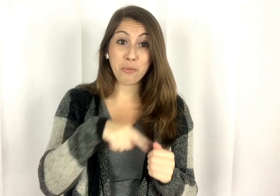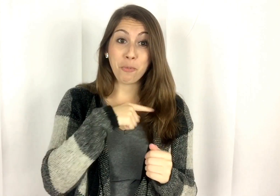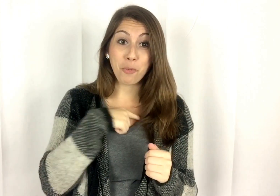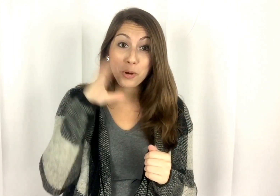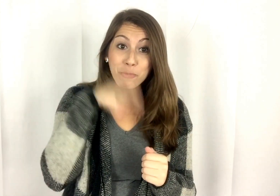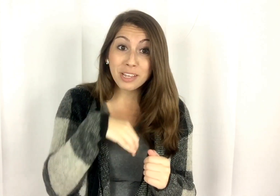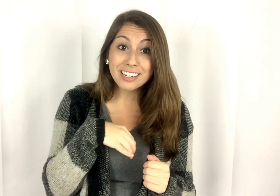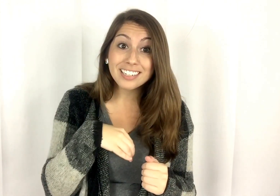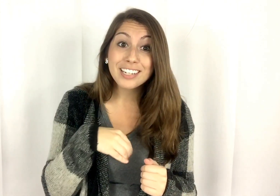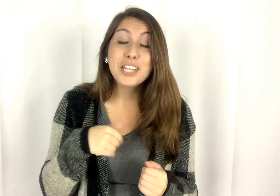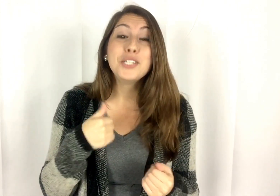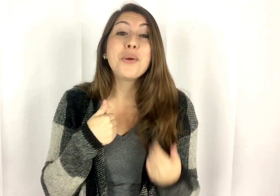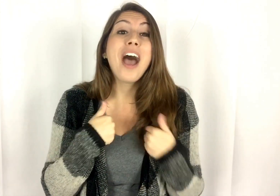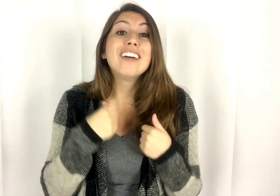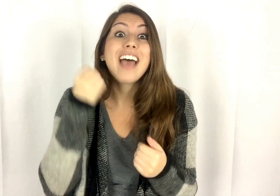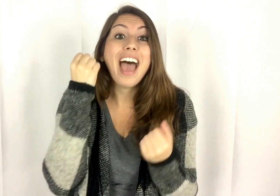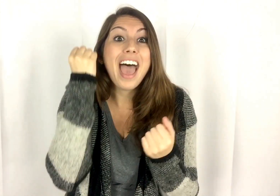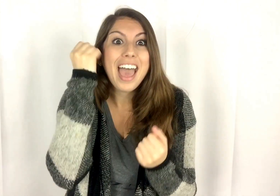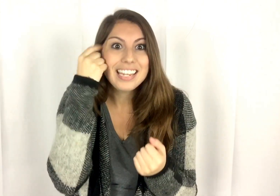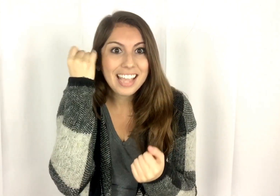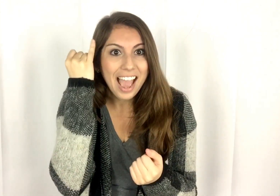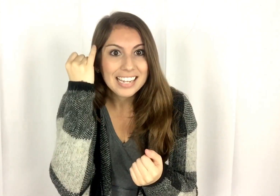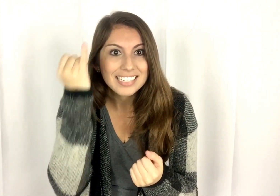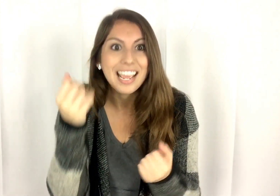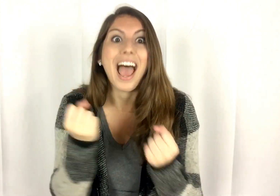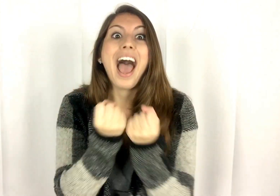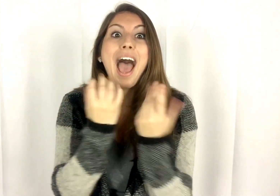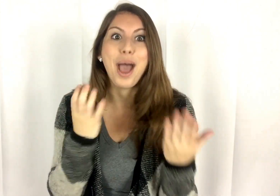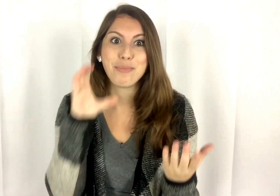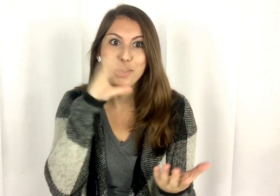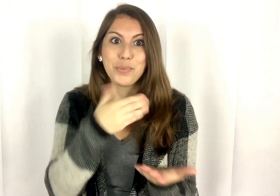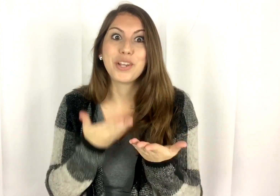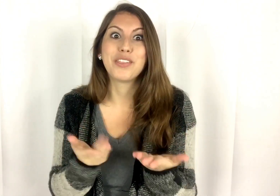we're weird?!" "Do you have any idea how many weird